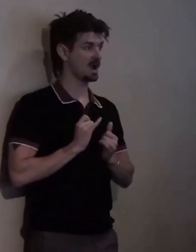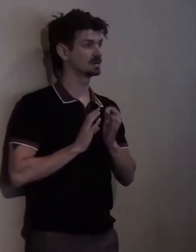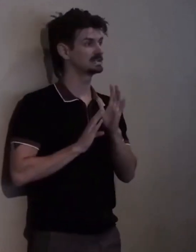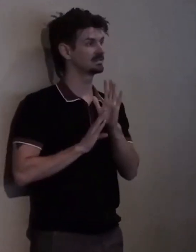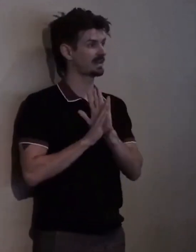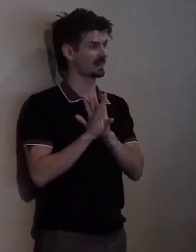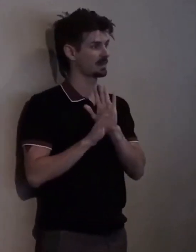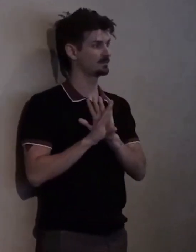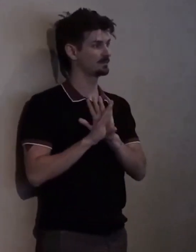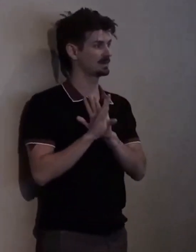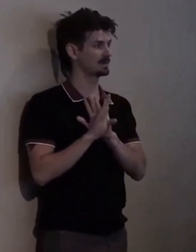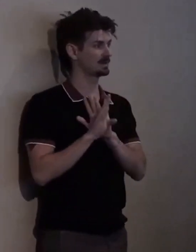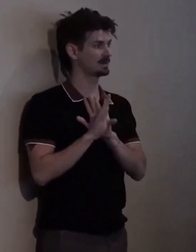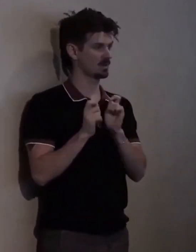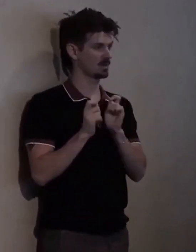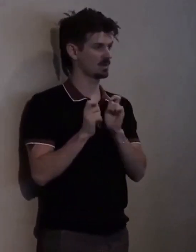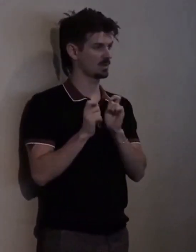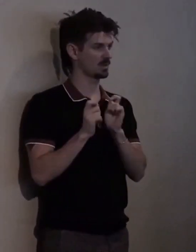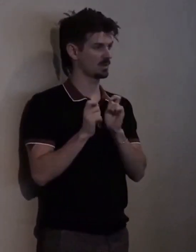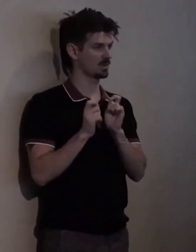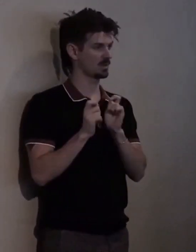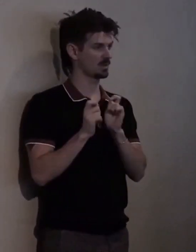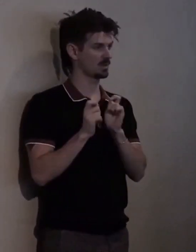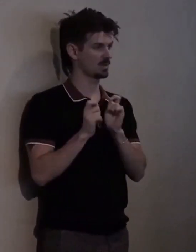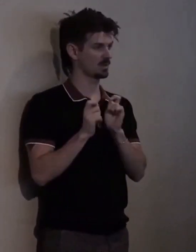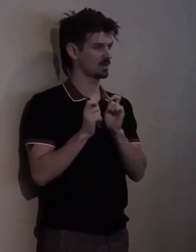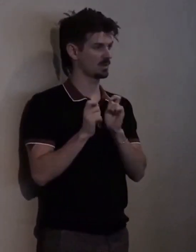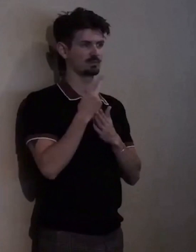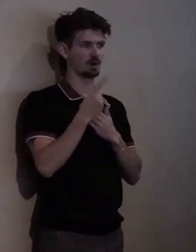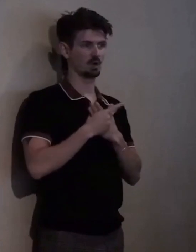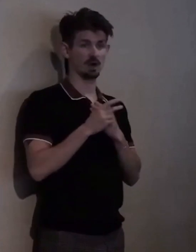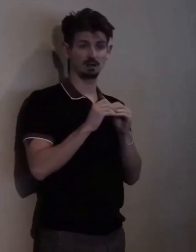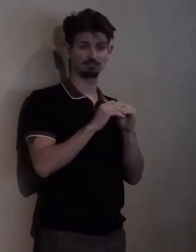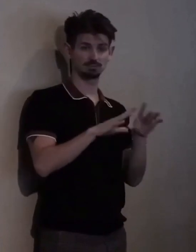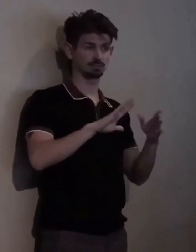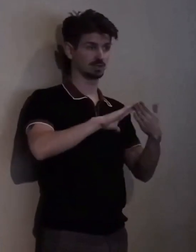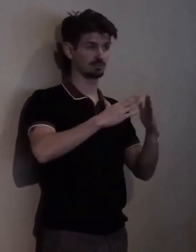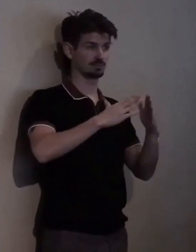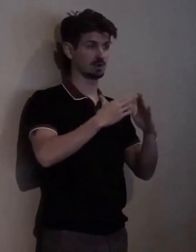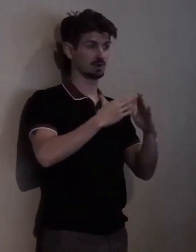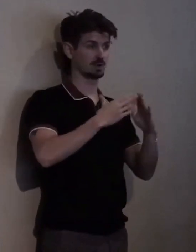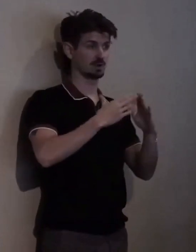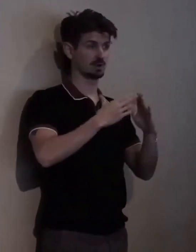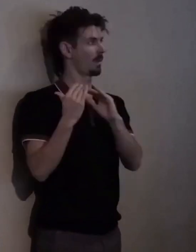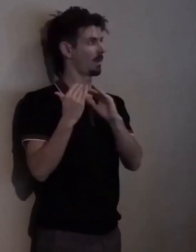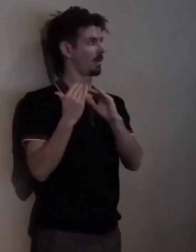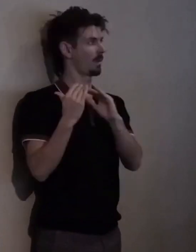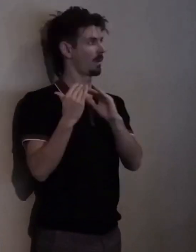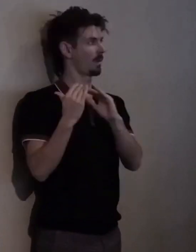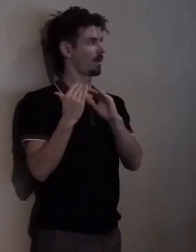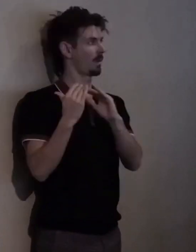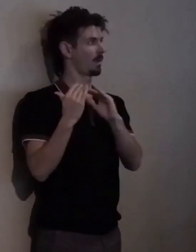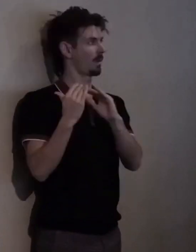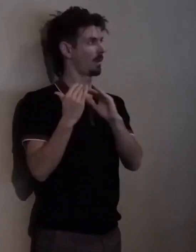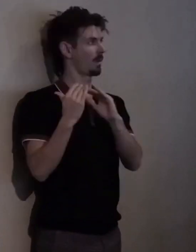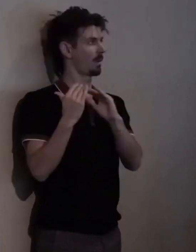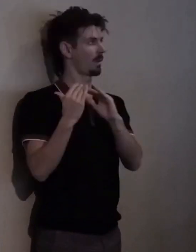I'm introducing that back into the community and then, now I'm in a leadership position, I am so honored and thankful.